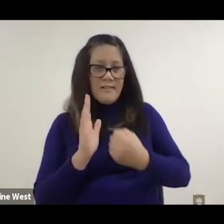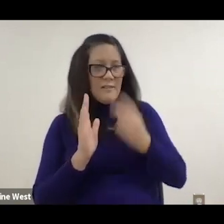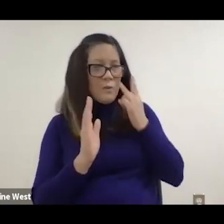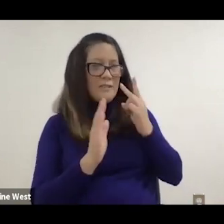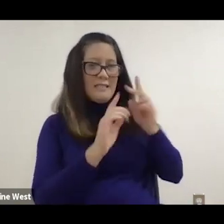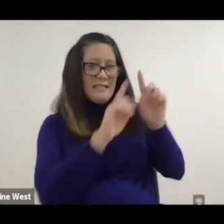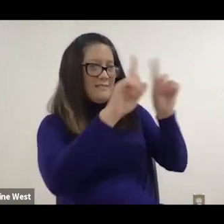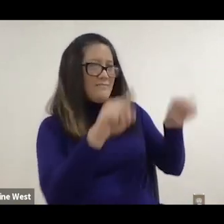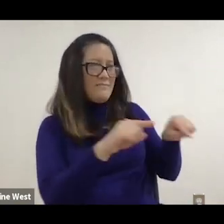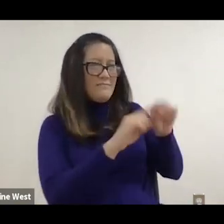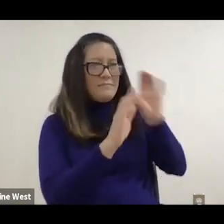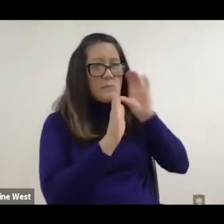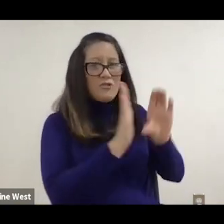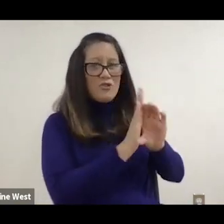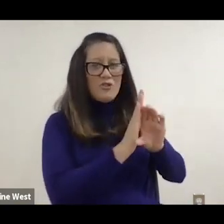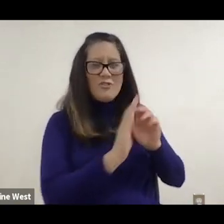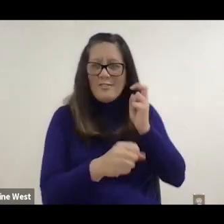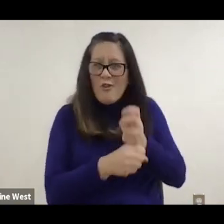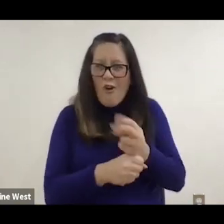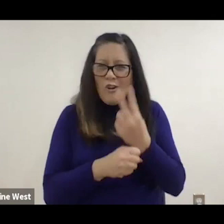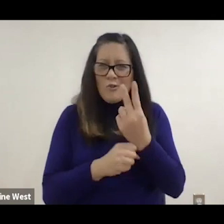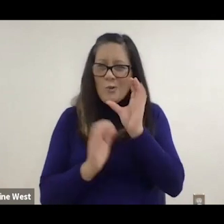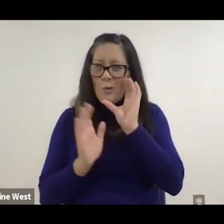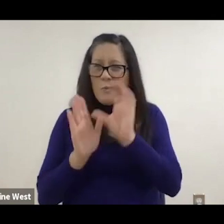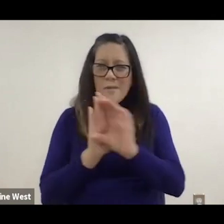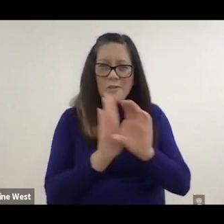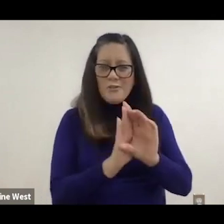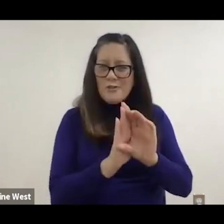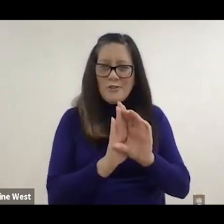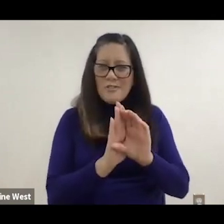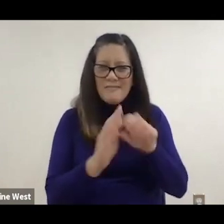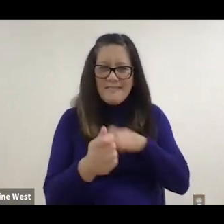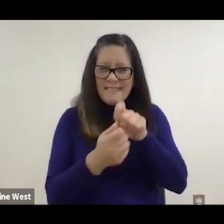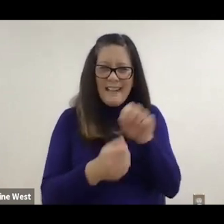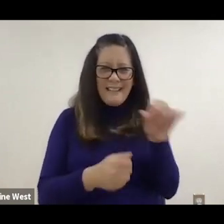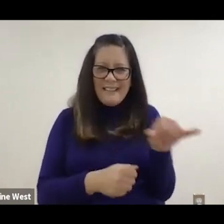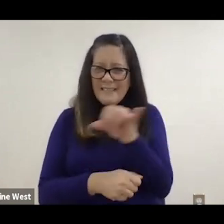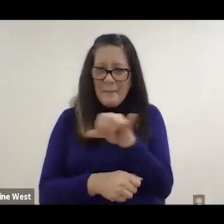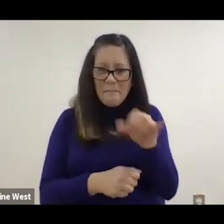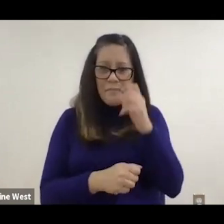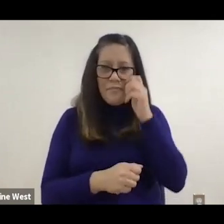to get 2 images that are the same. To register those images so we had